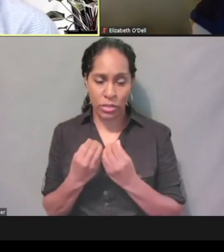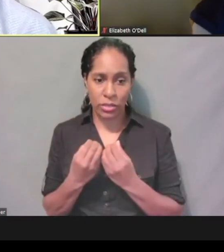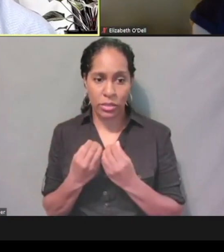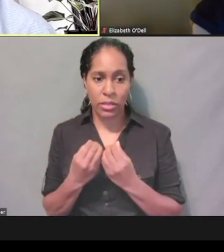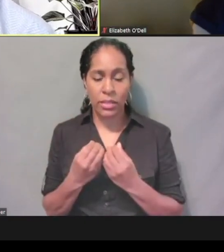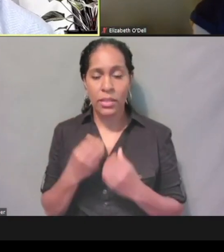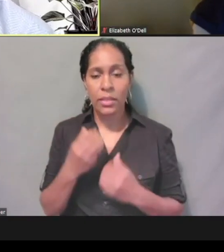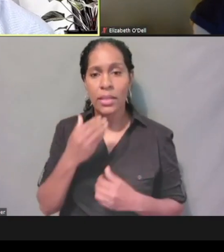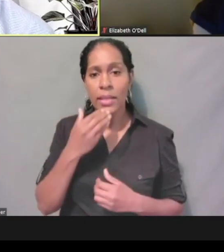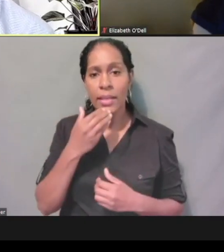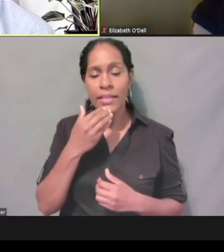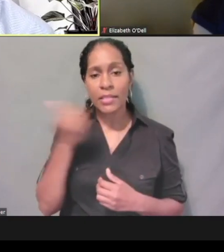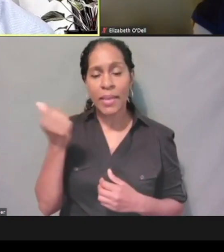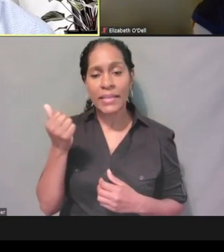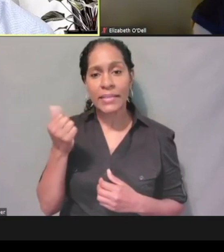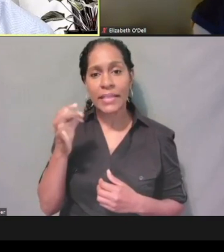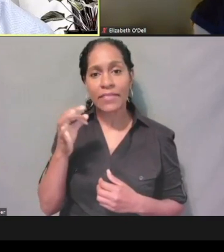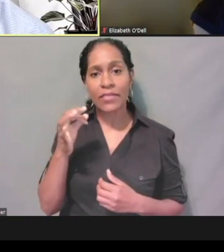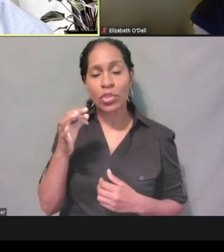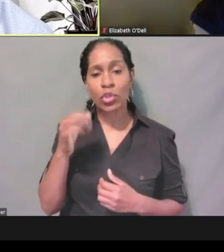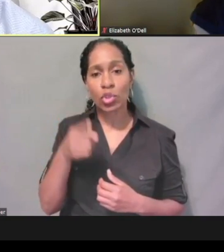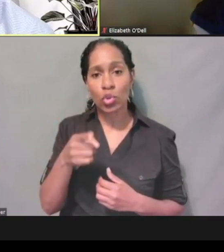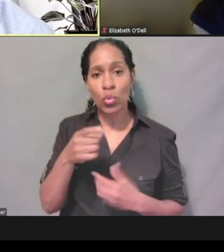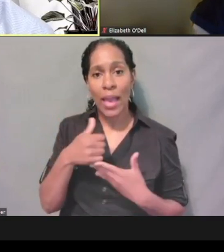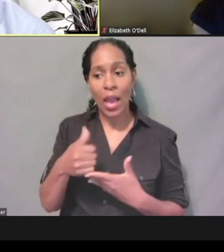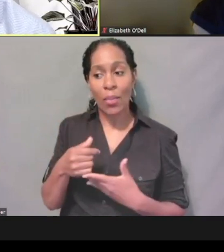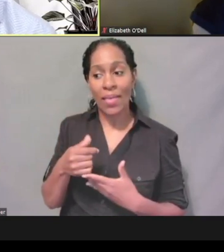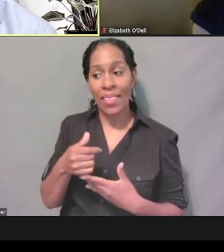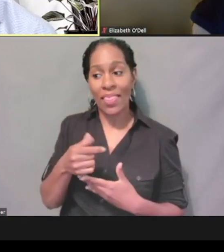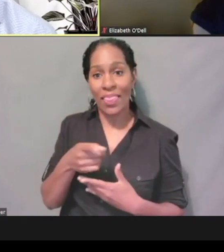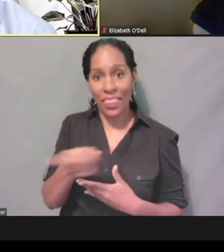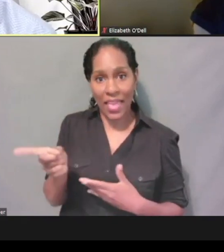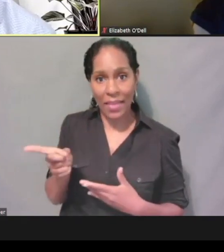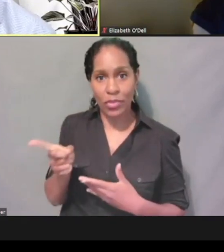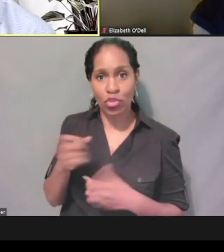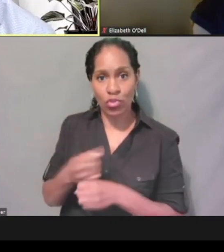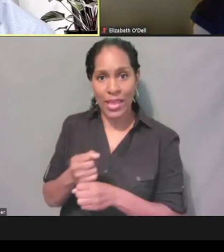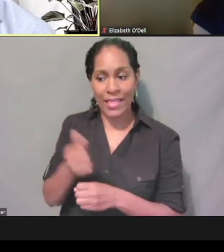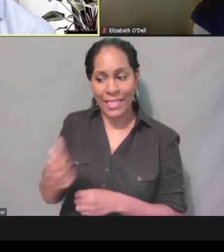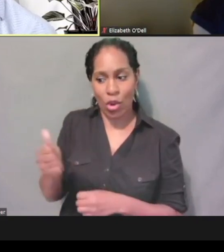create their own NCID, right? If they have their own NCID,